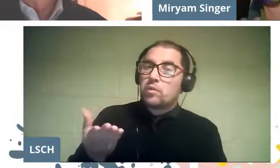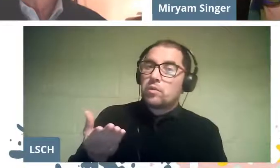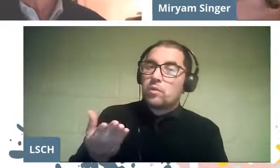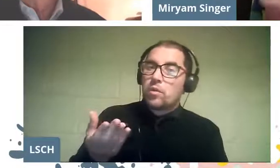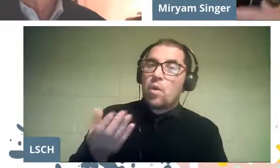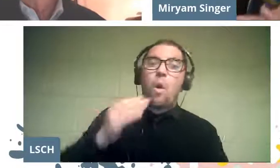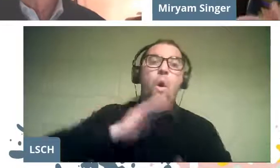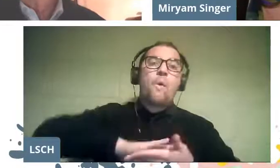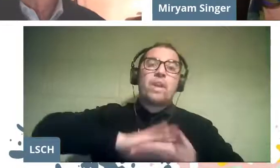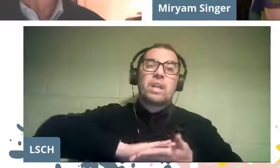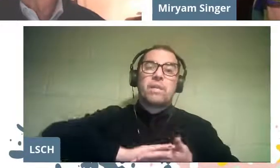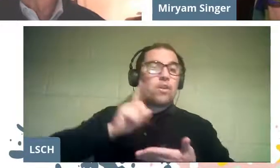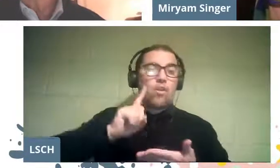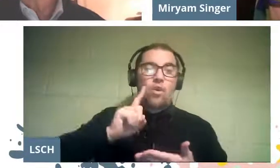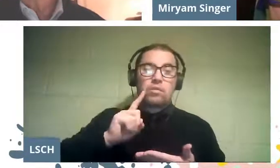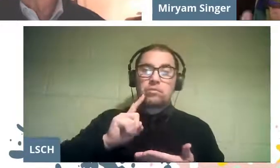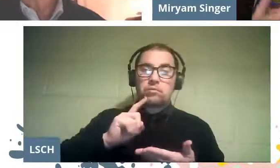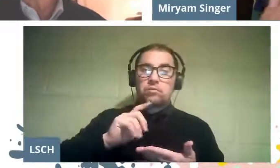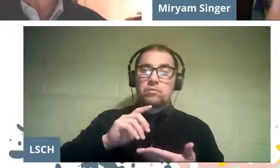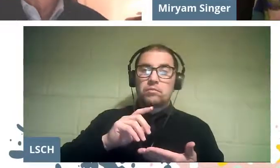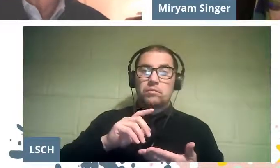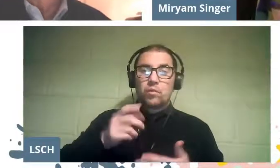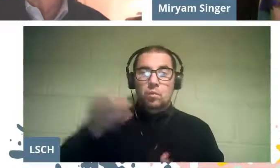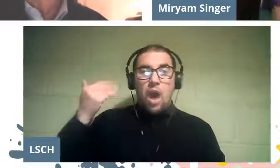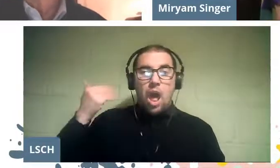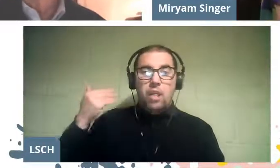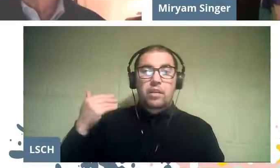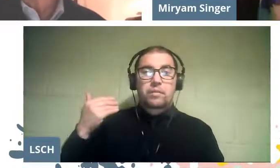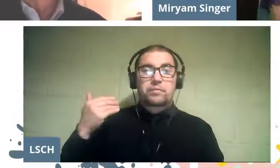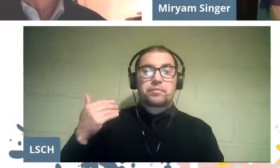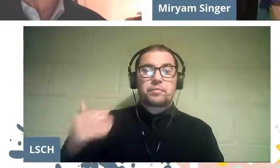a festival like we had in that opportunity,